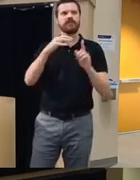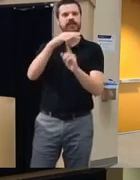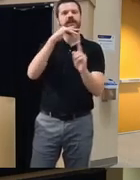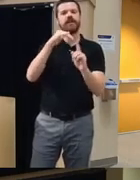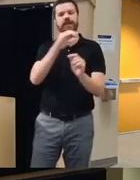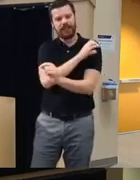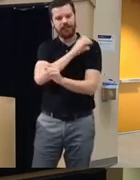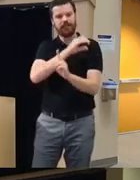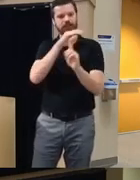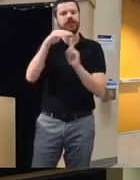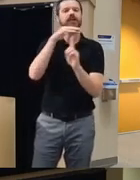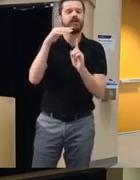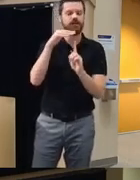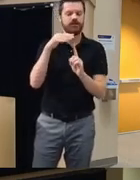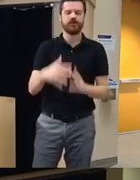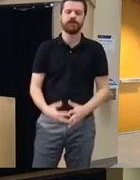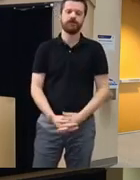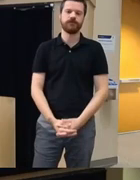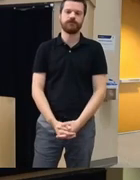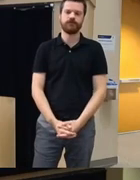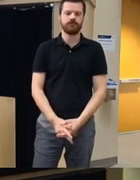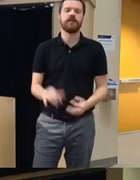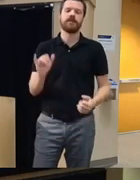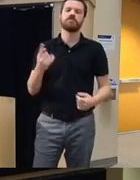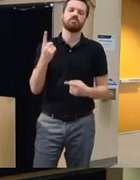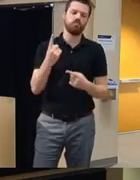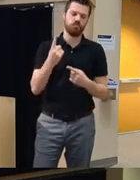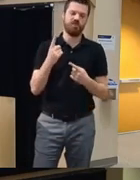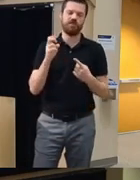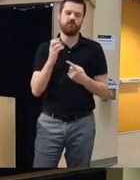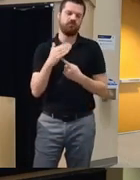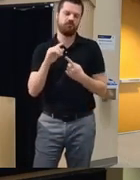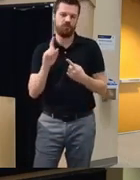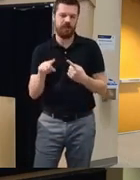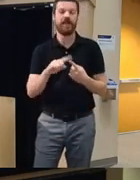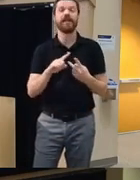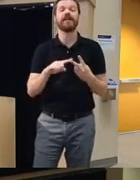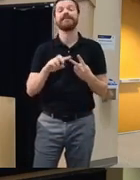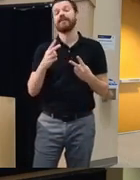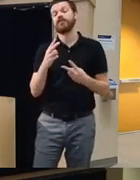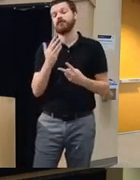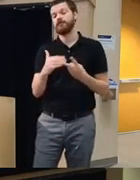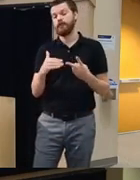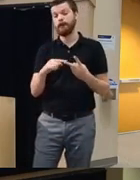setting um so that's one part answer to that I guess the second part is there are some startups